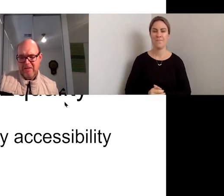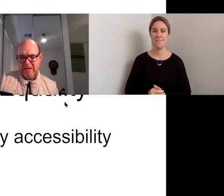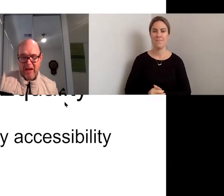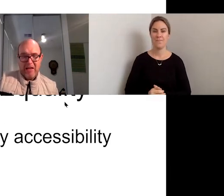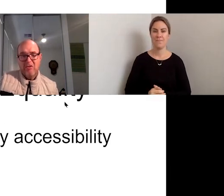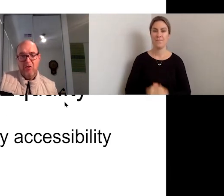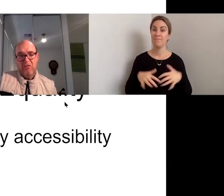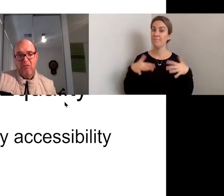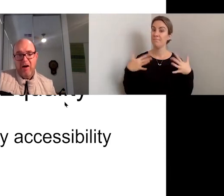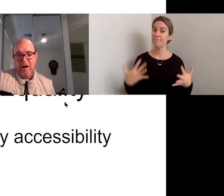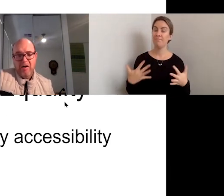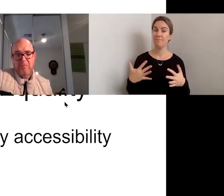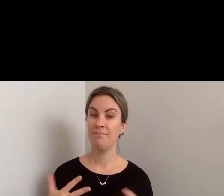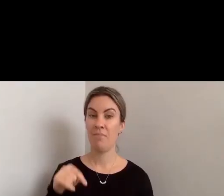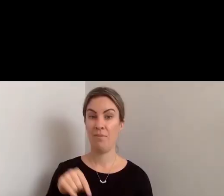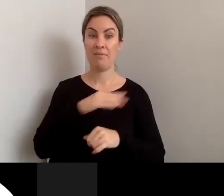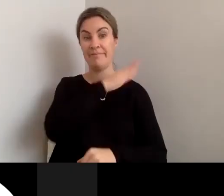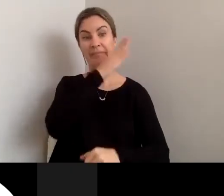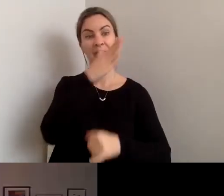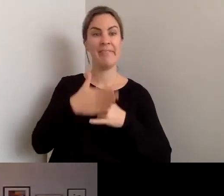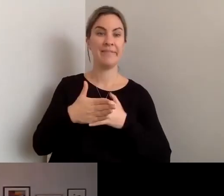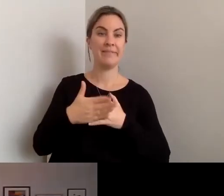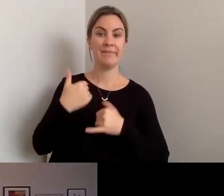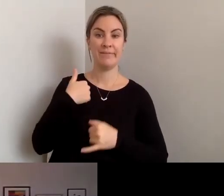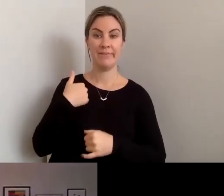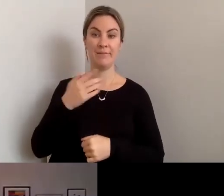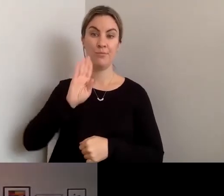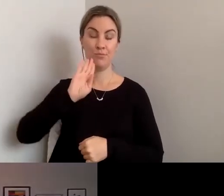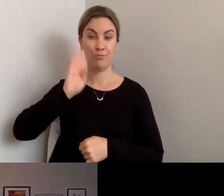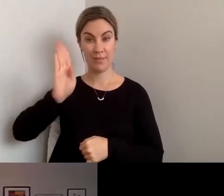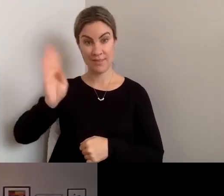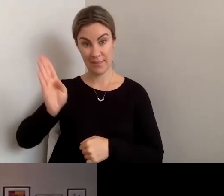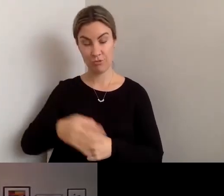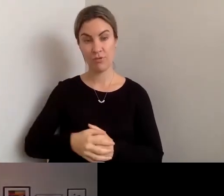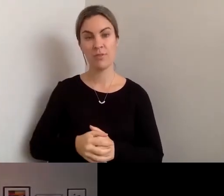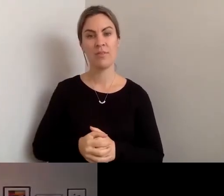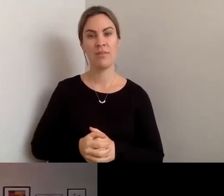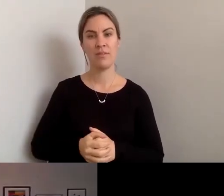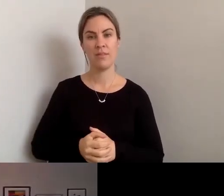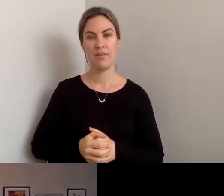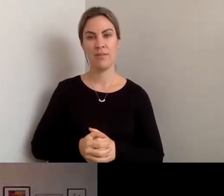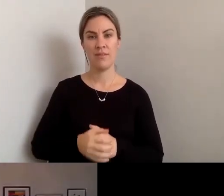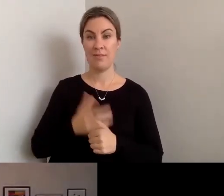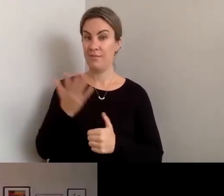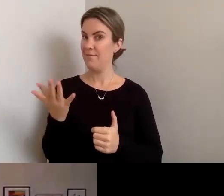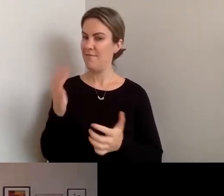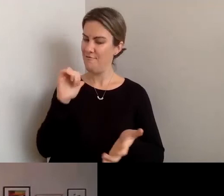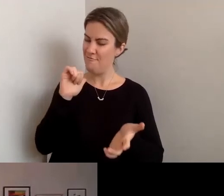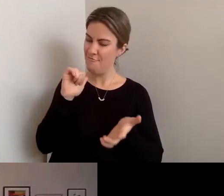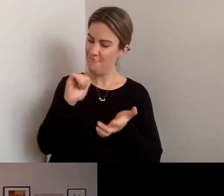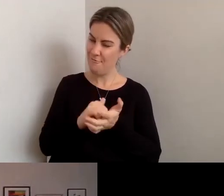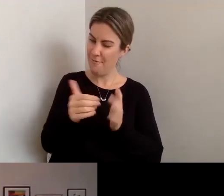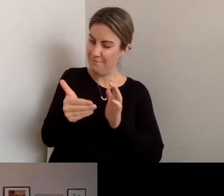the end of the presentation, and we have just enough time for any